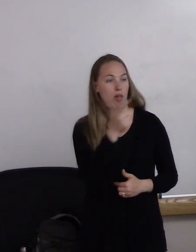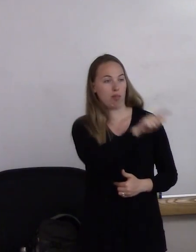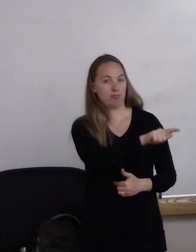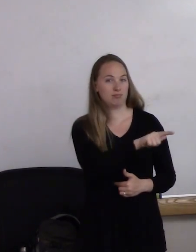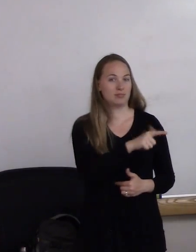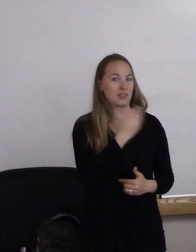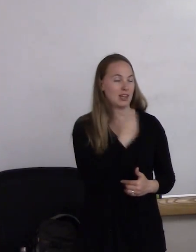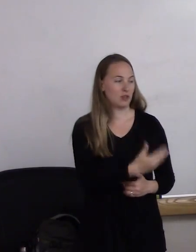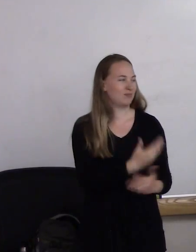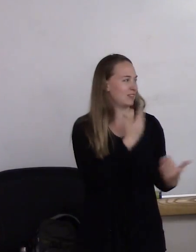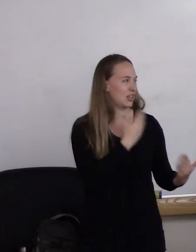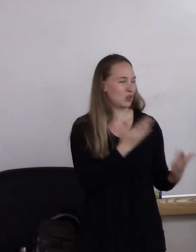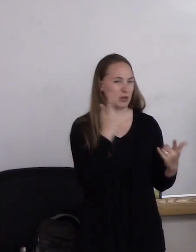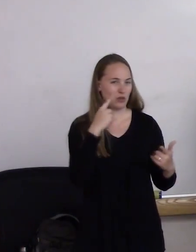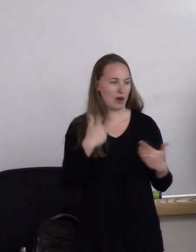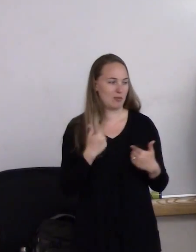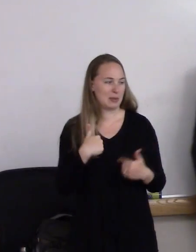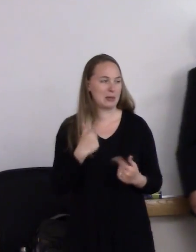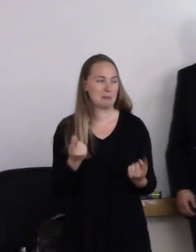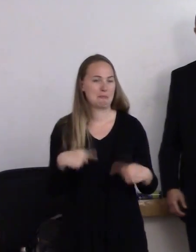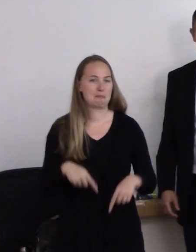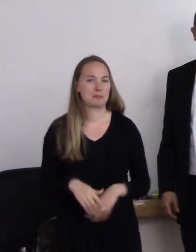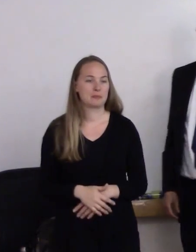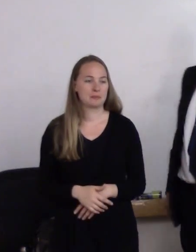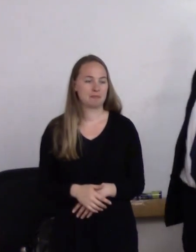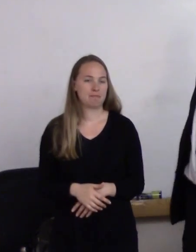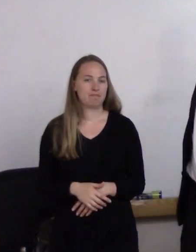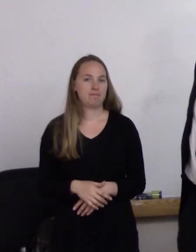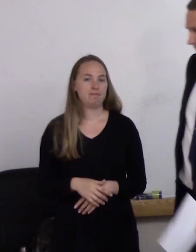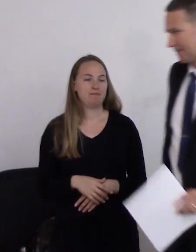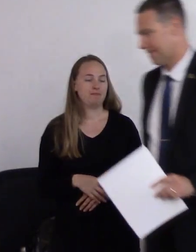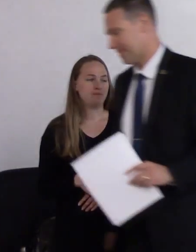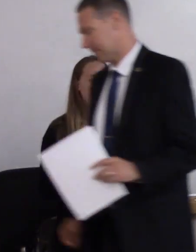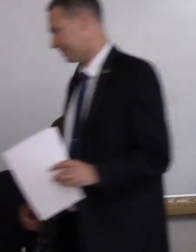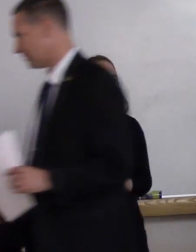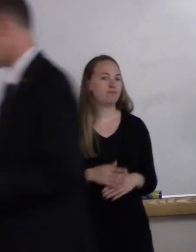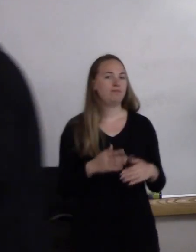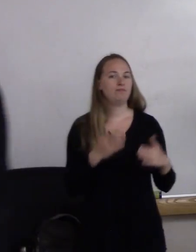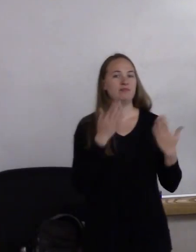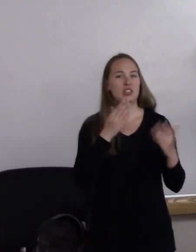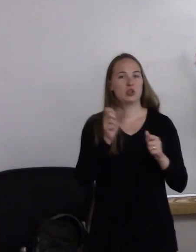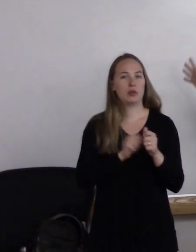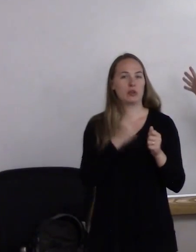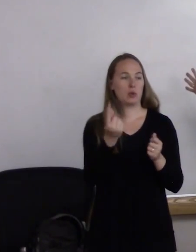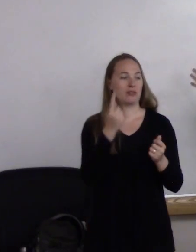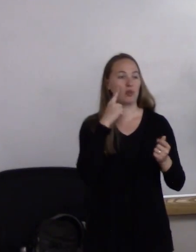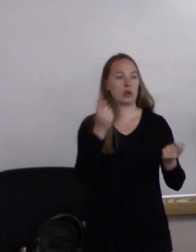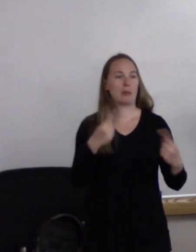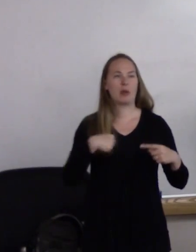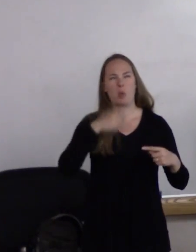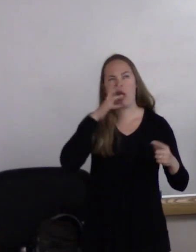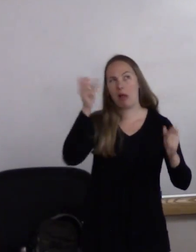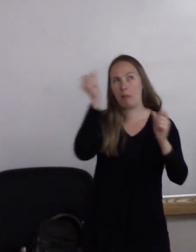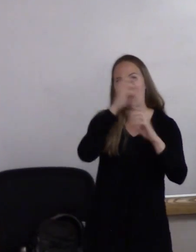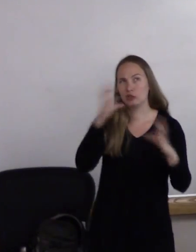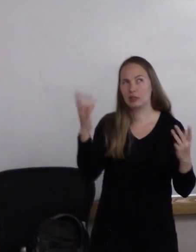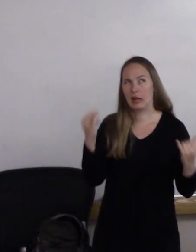Thanks for being here. - Thanks for having me. Yeah. Thank you, everyone, for coming on this beautiful day. We'll just imagine it's raining. We're here.